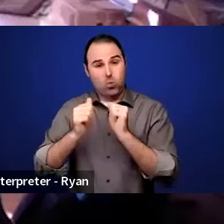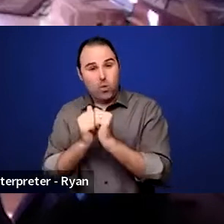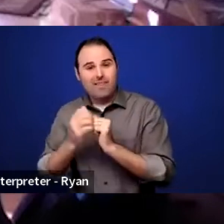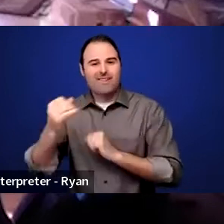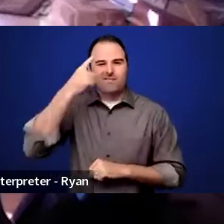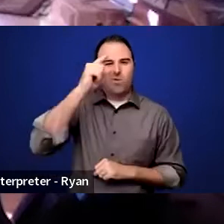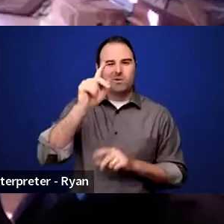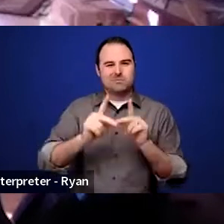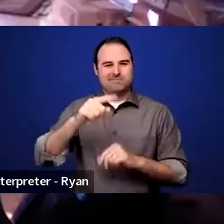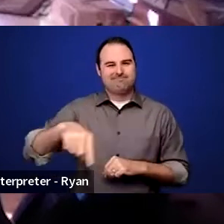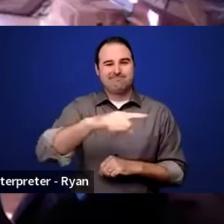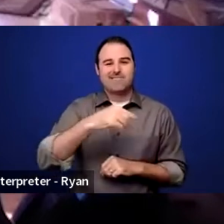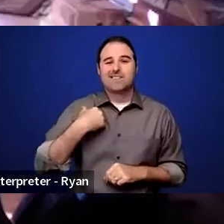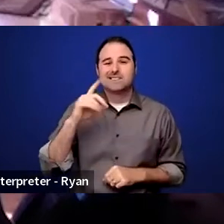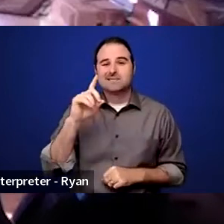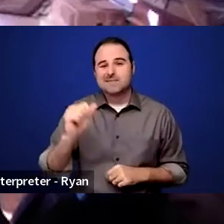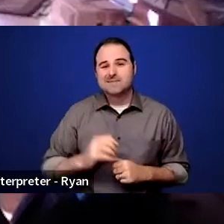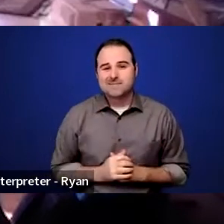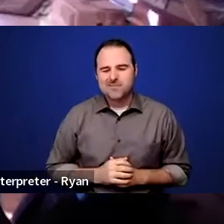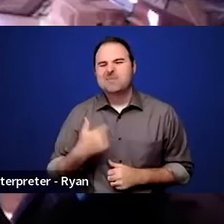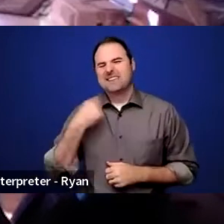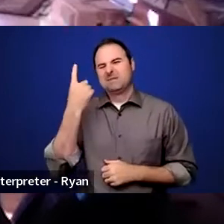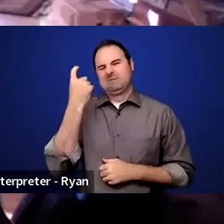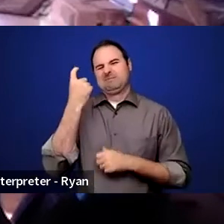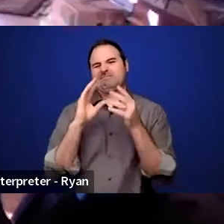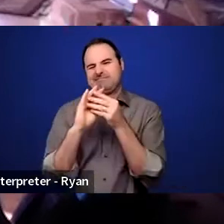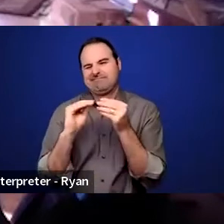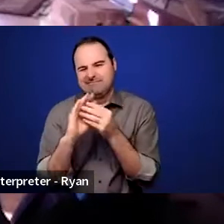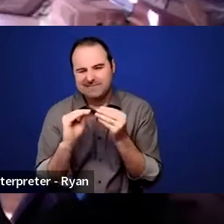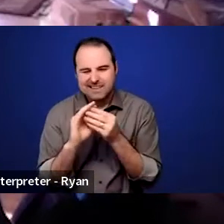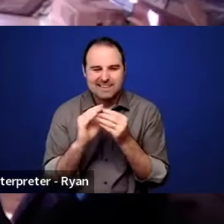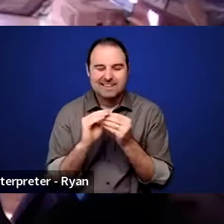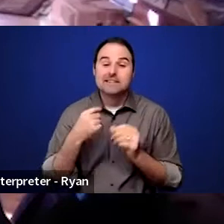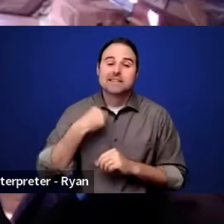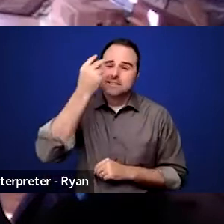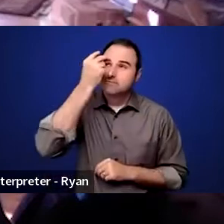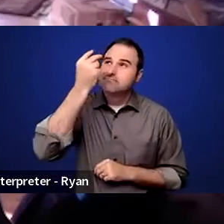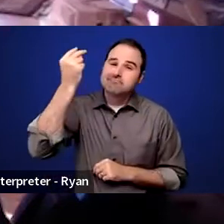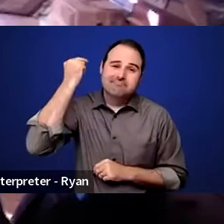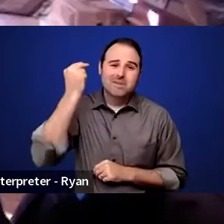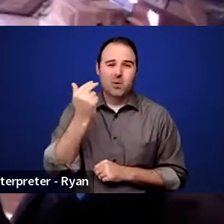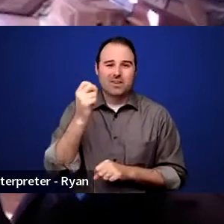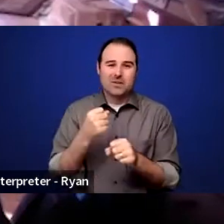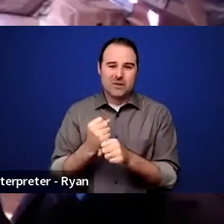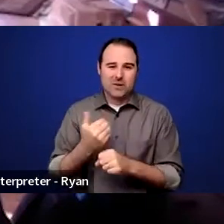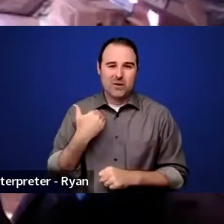I wanna say one more thing, I reflect 13 years ago when I became CEO,